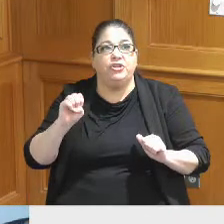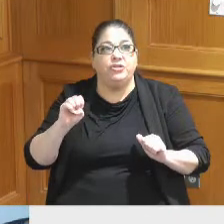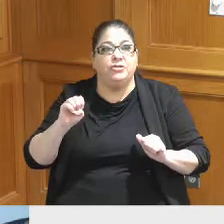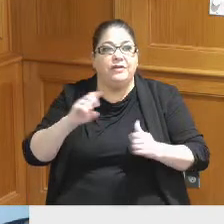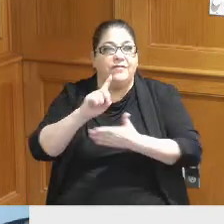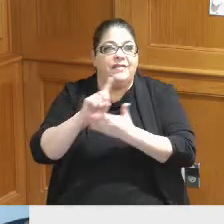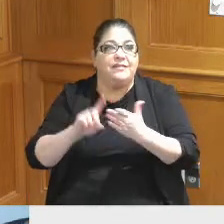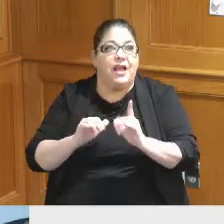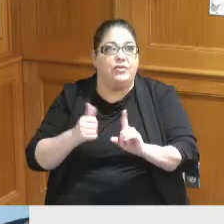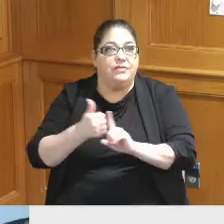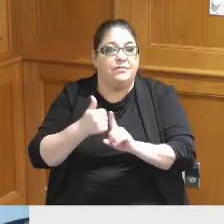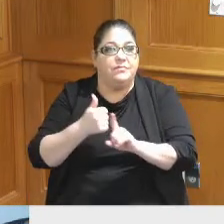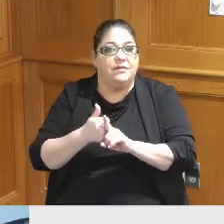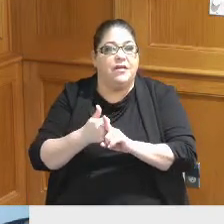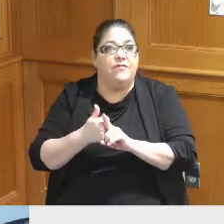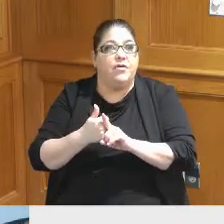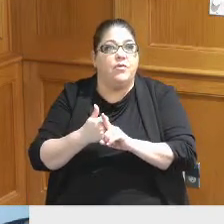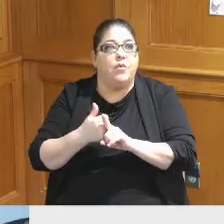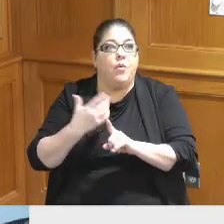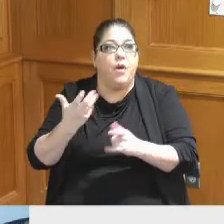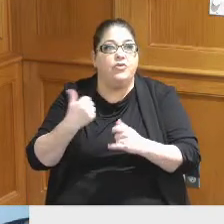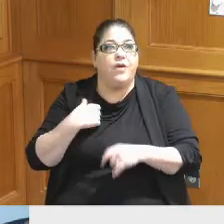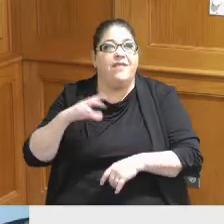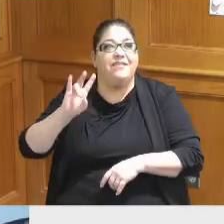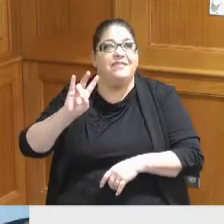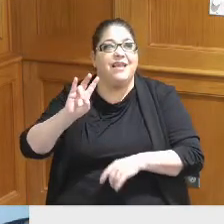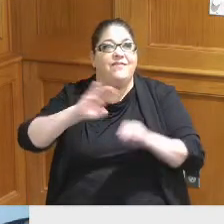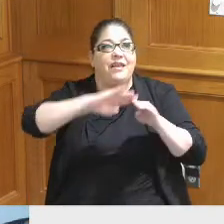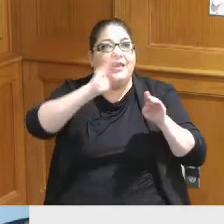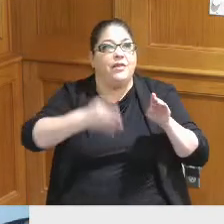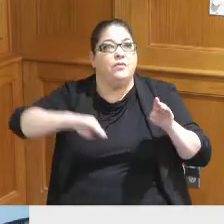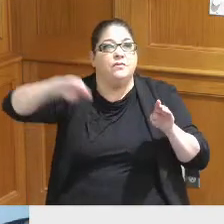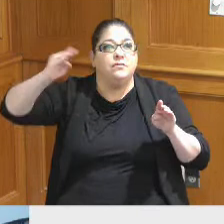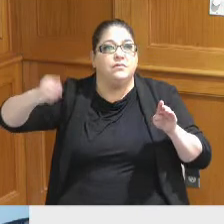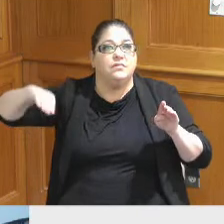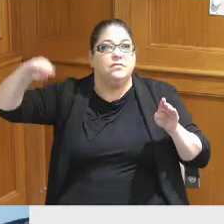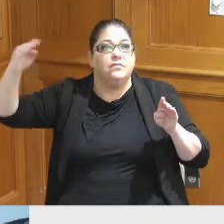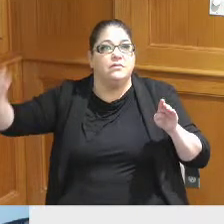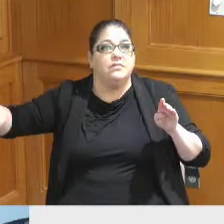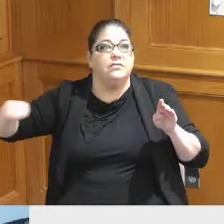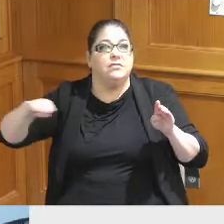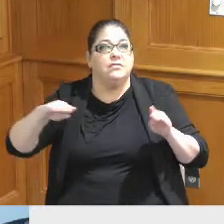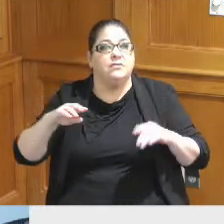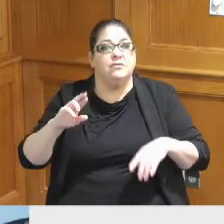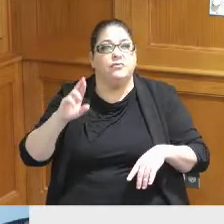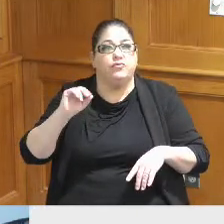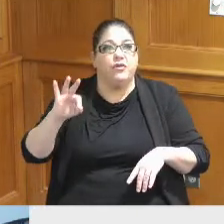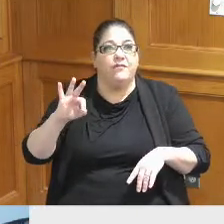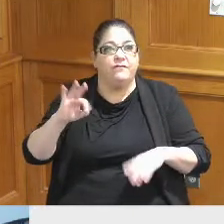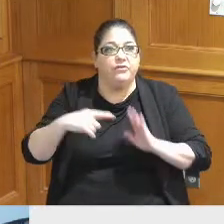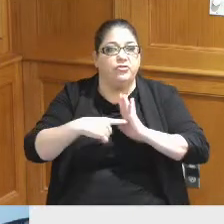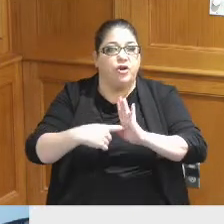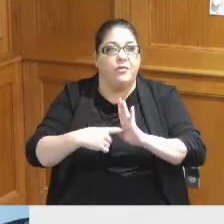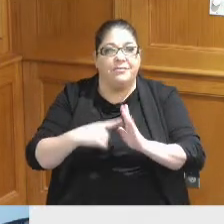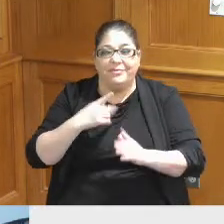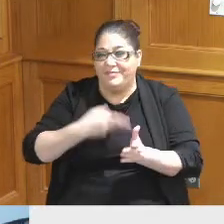who wanted to have the Seven Hills be depicted in that roof line but to be honest with you both from